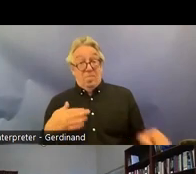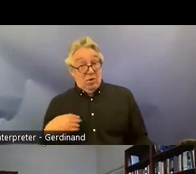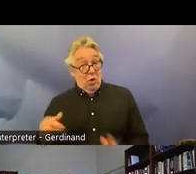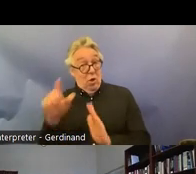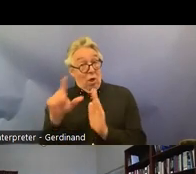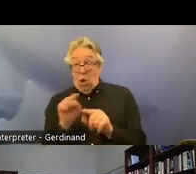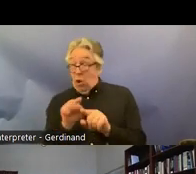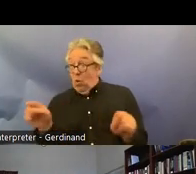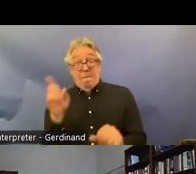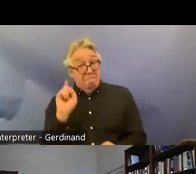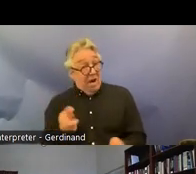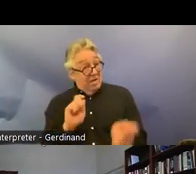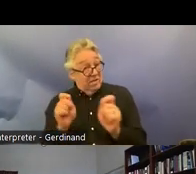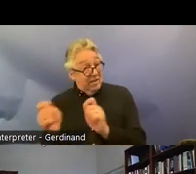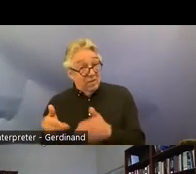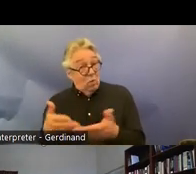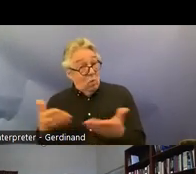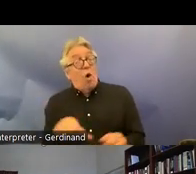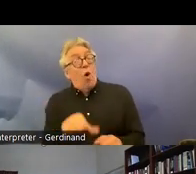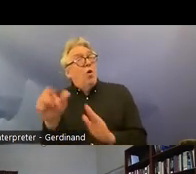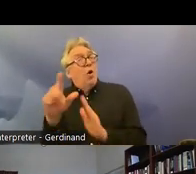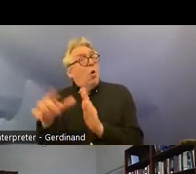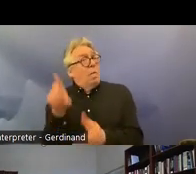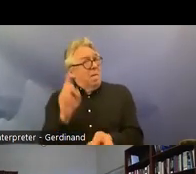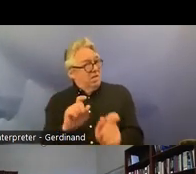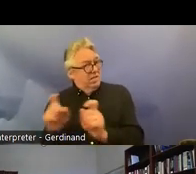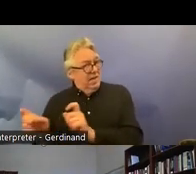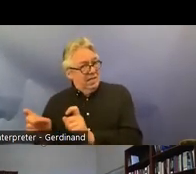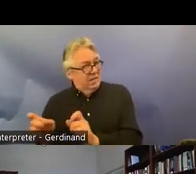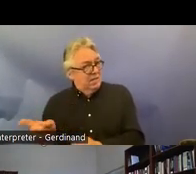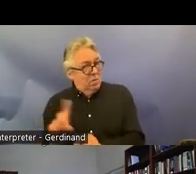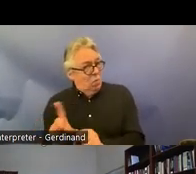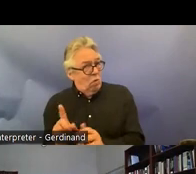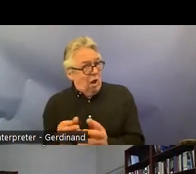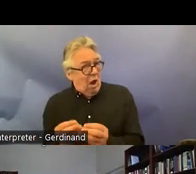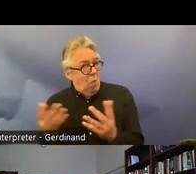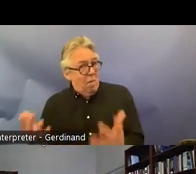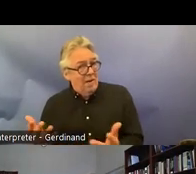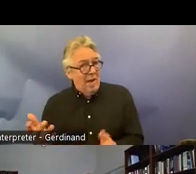required in other legislation in order to incorporate the crpd so I'll focus on